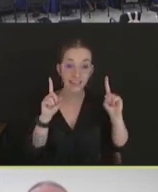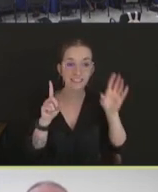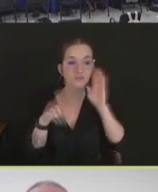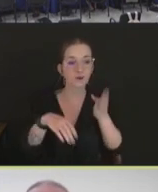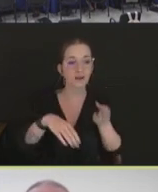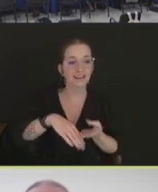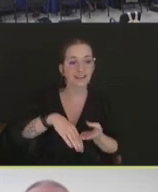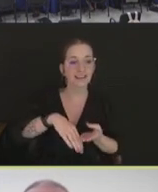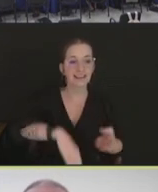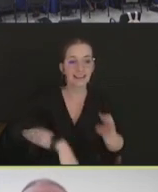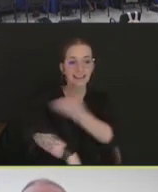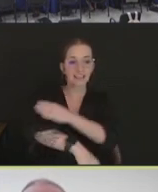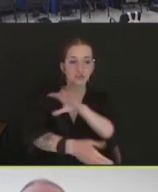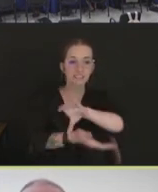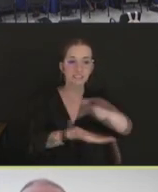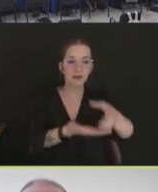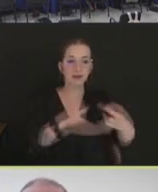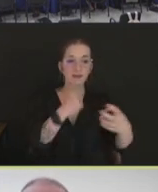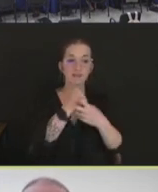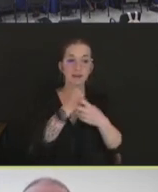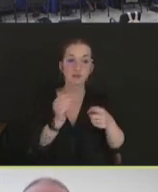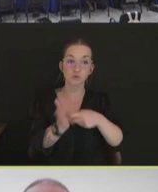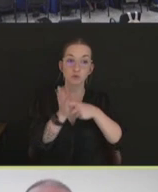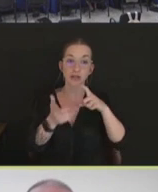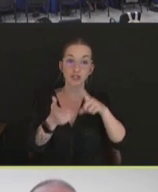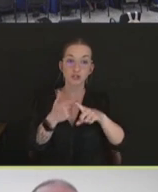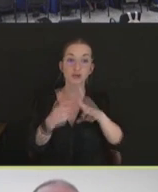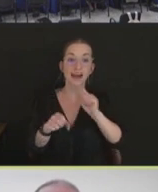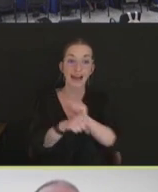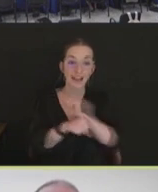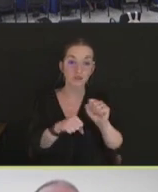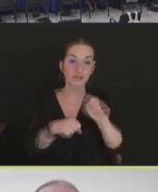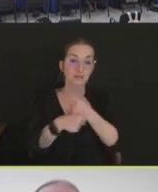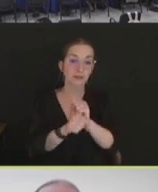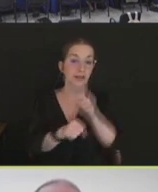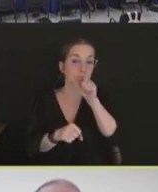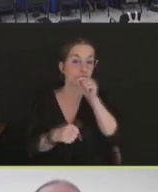virus to infect these vaccinated birds. It's going to greatly increase that amount of virus